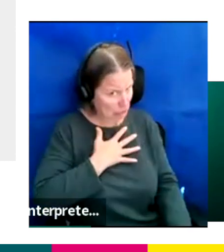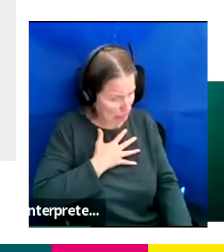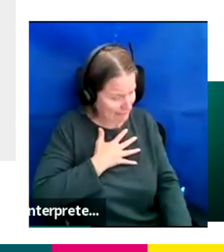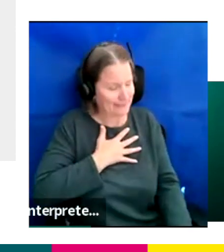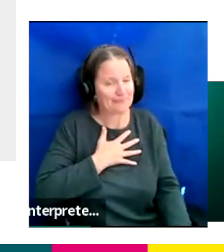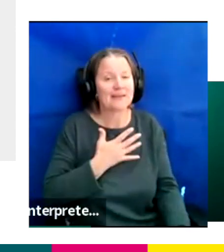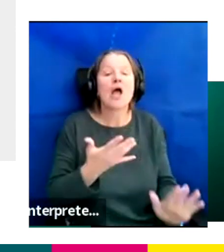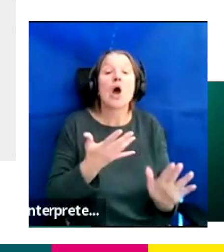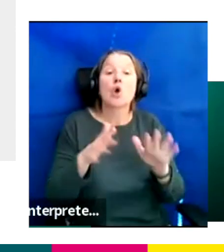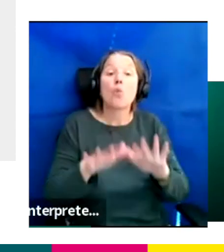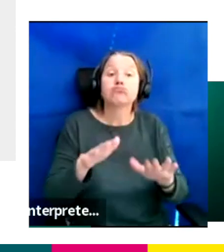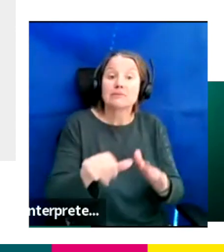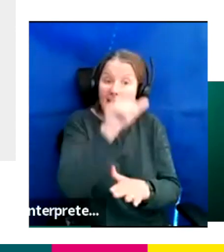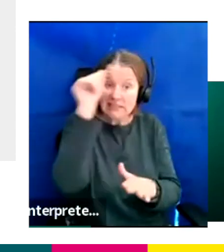to everybody to try and do.